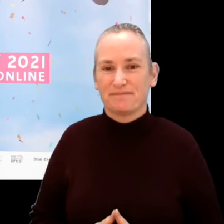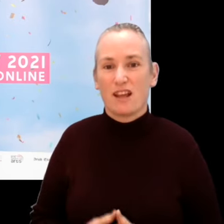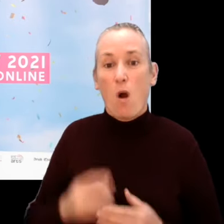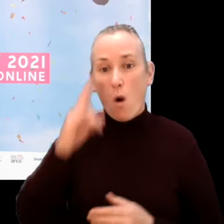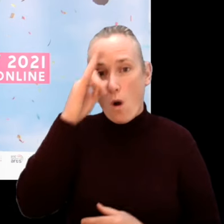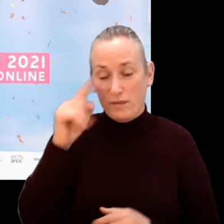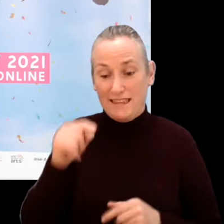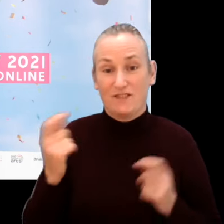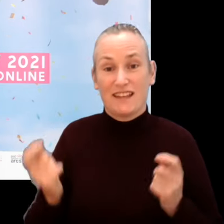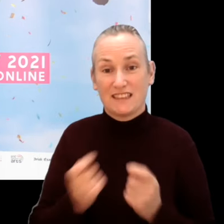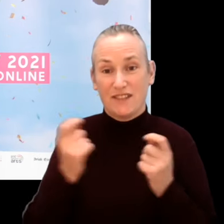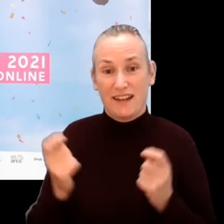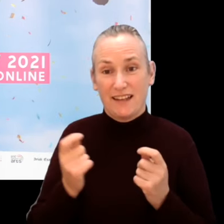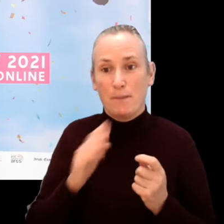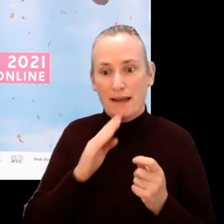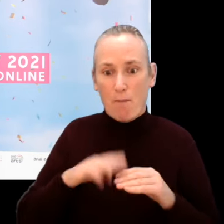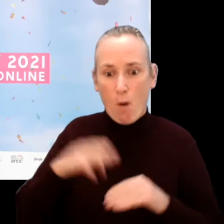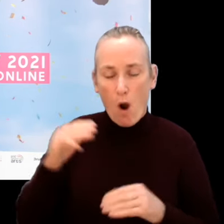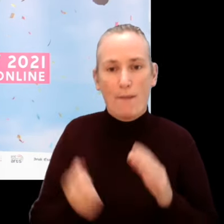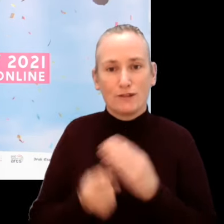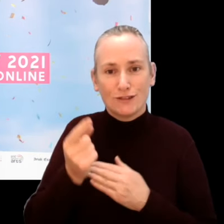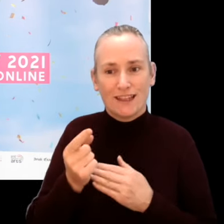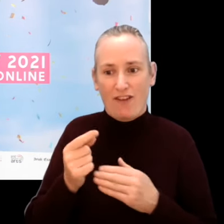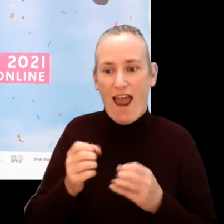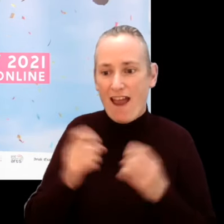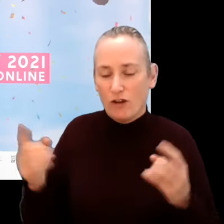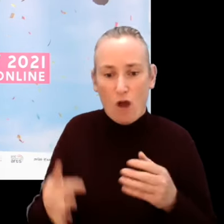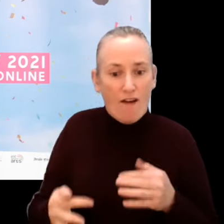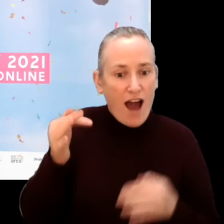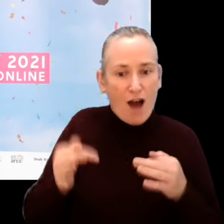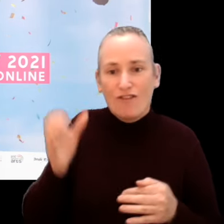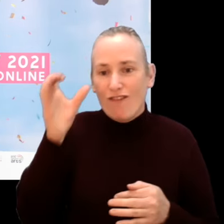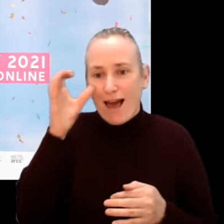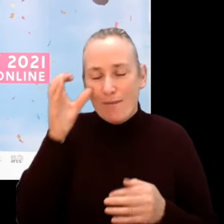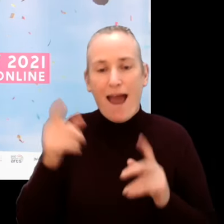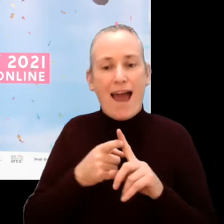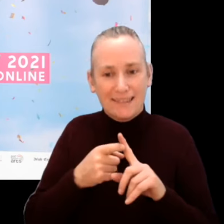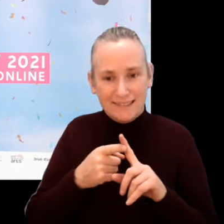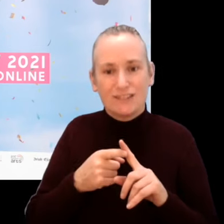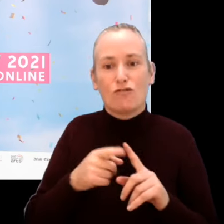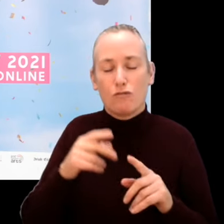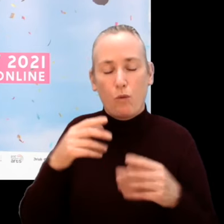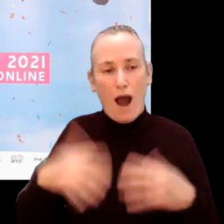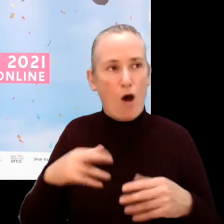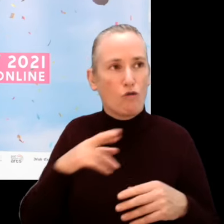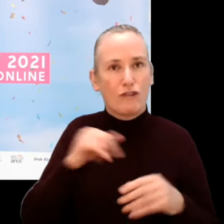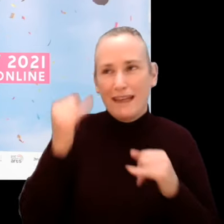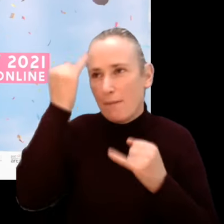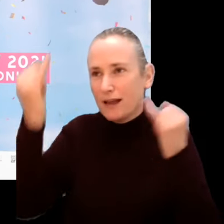We hope that the Festival will allow greater opportunities for everyone to discover film and reimagine the world.